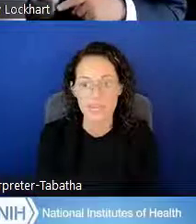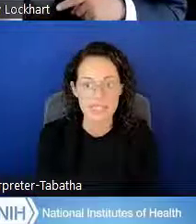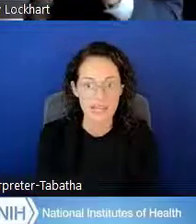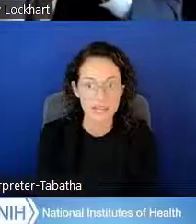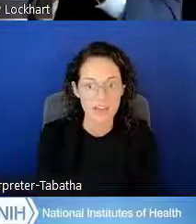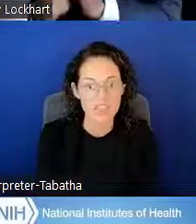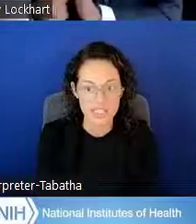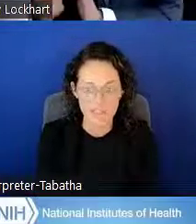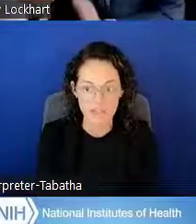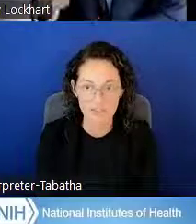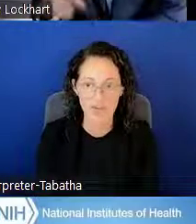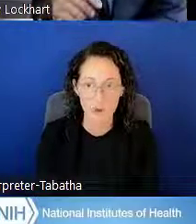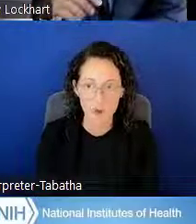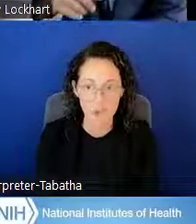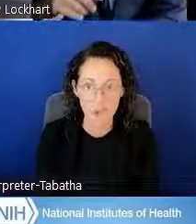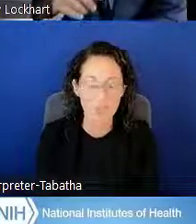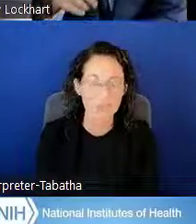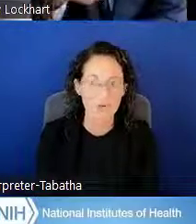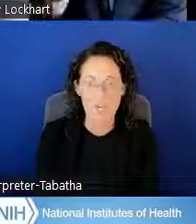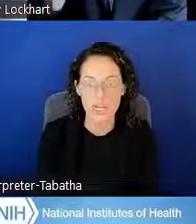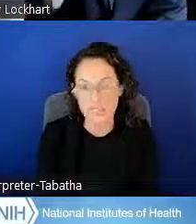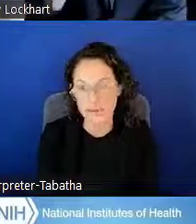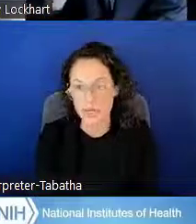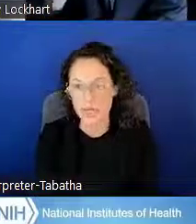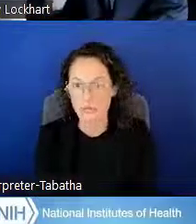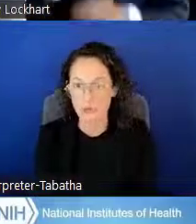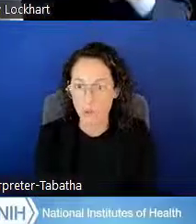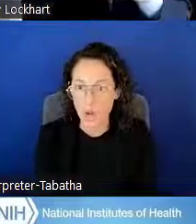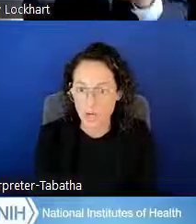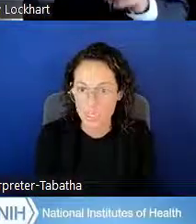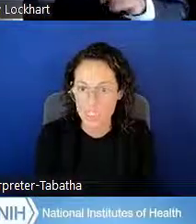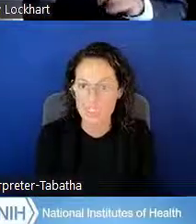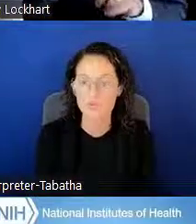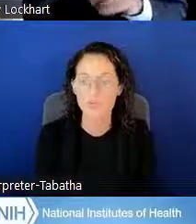PSLF does have their own criteria and requirements.